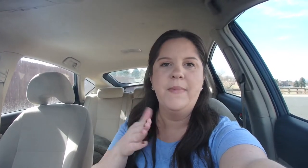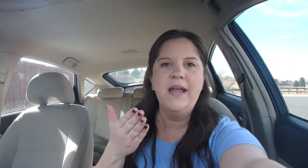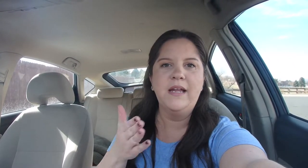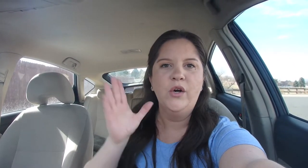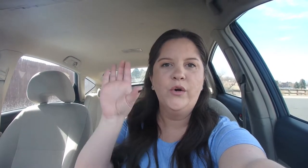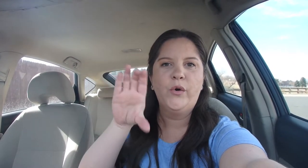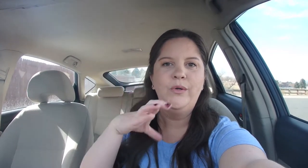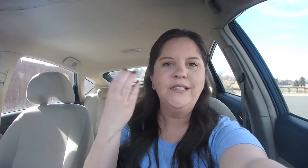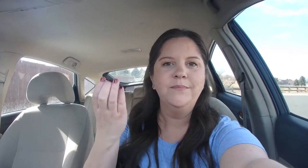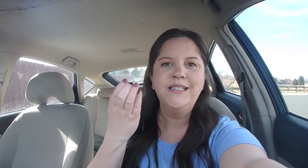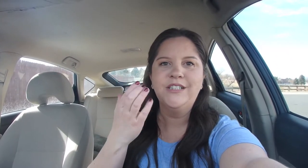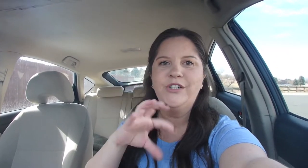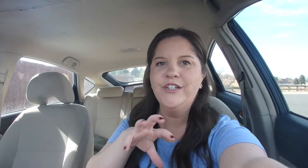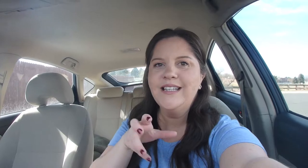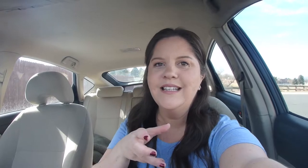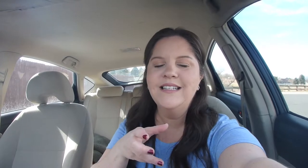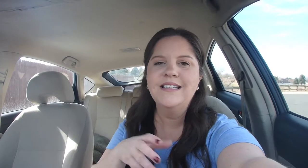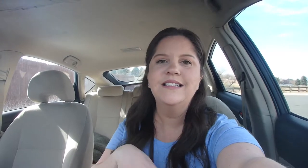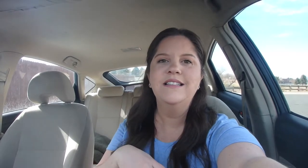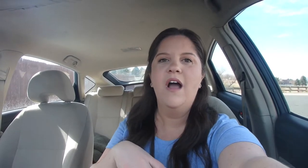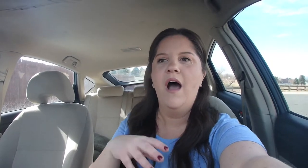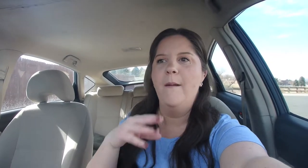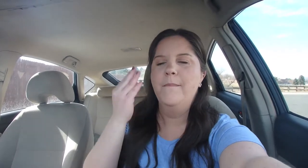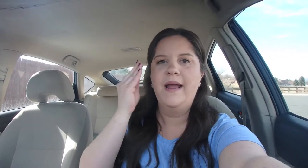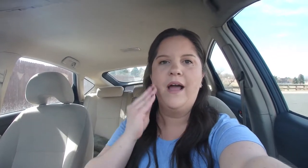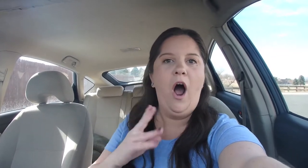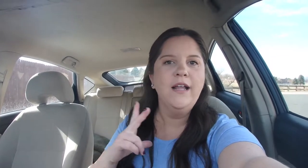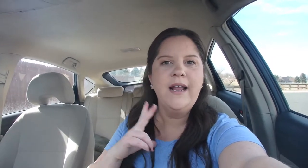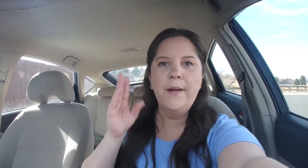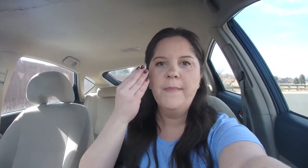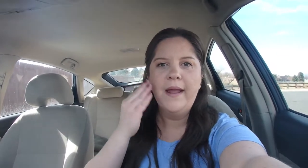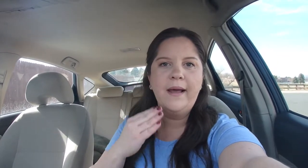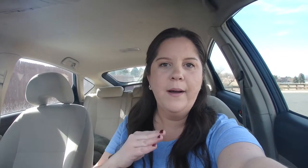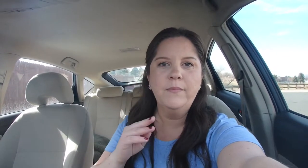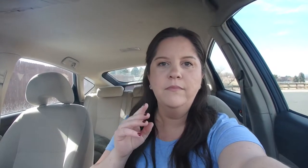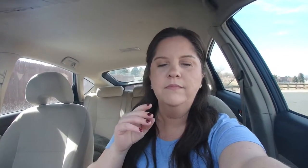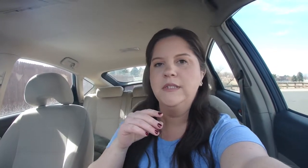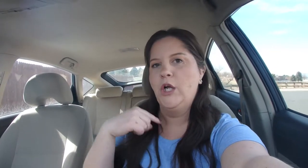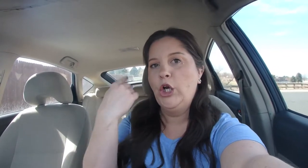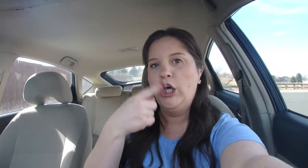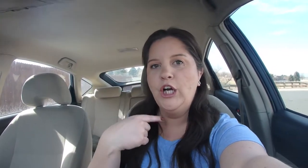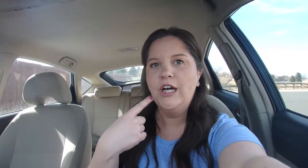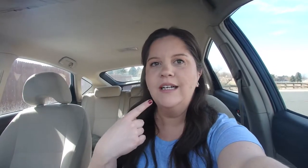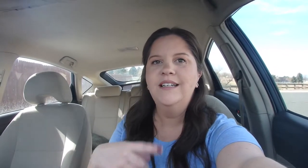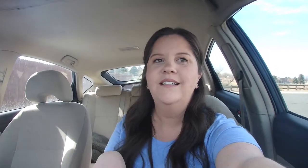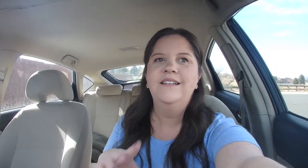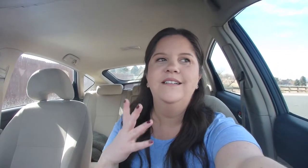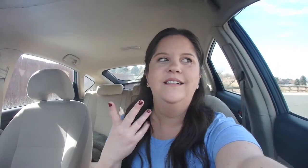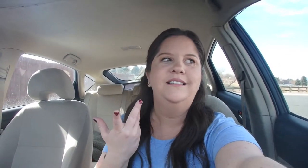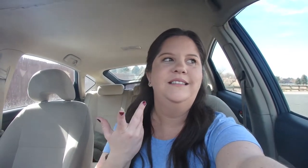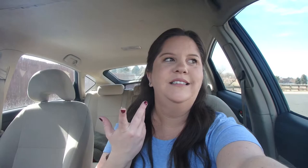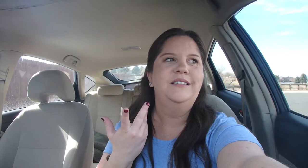baking Christmas cookies make holiday makeup look